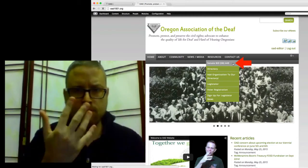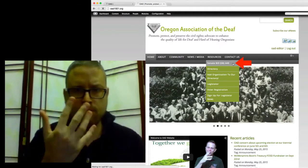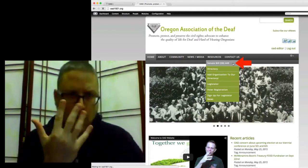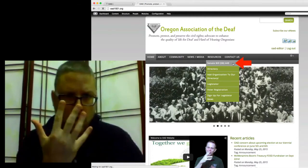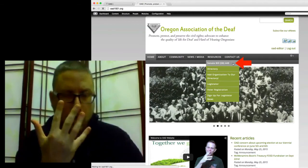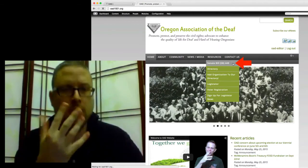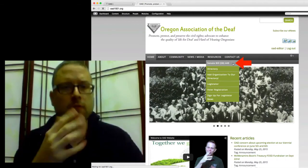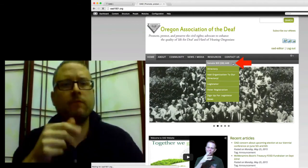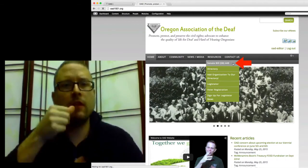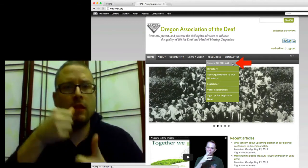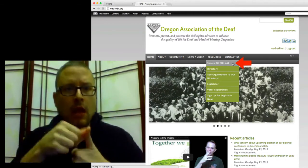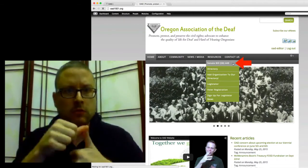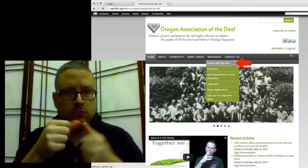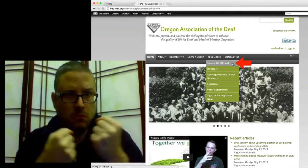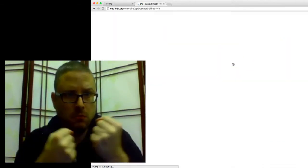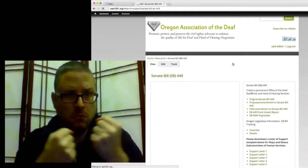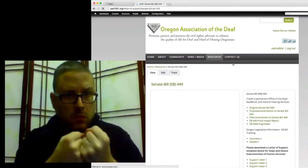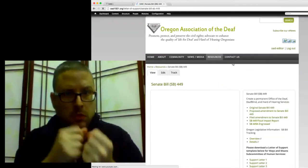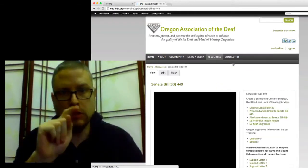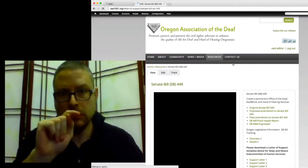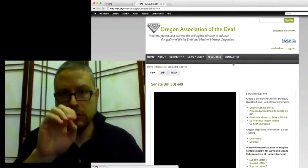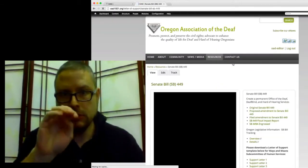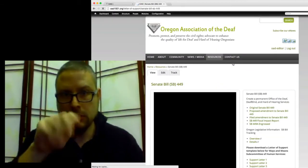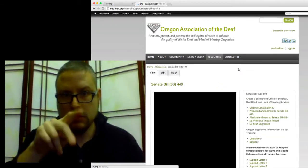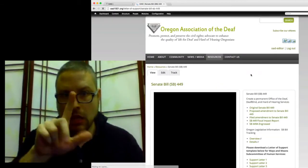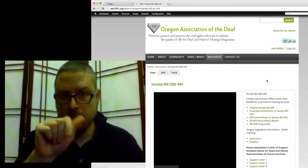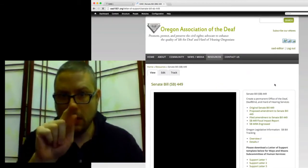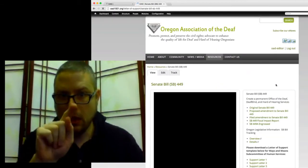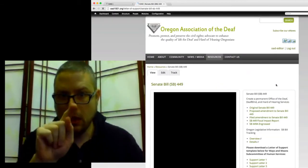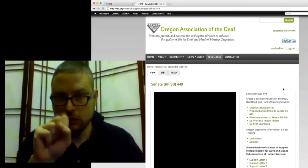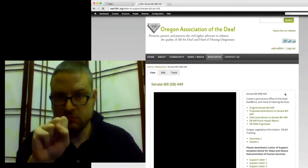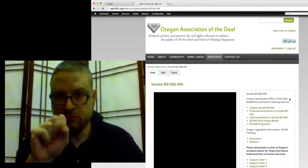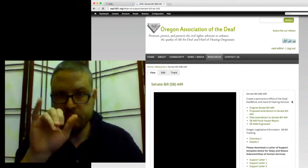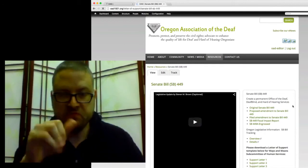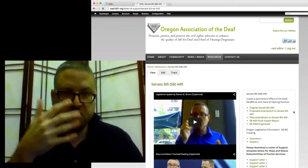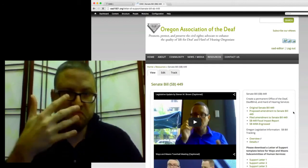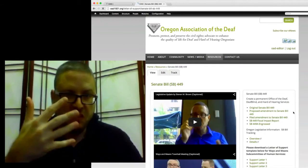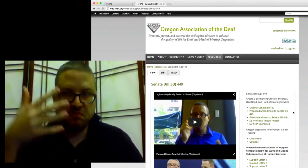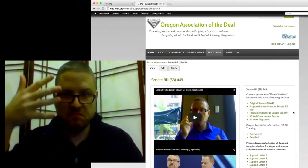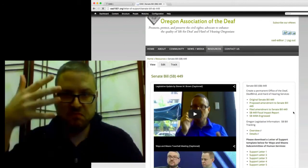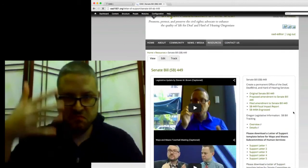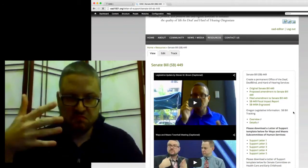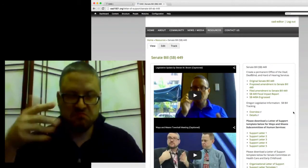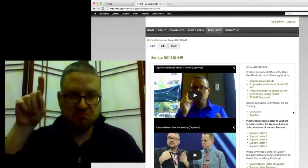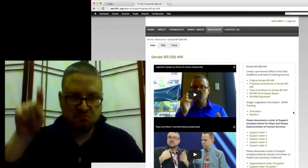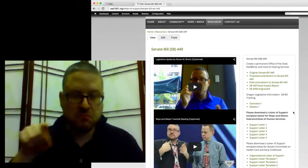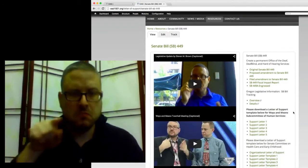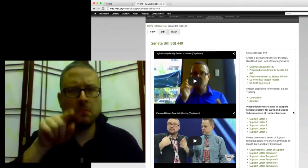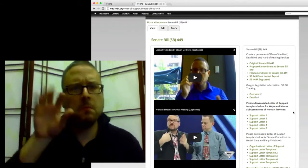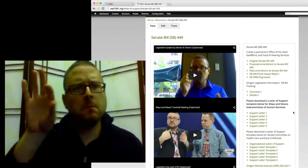five letter templates to our webpage.